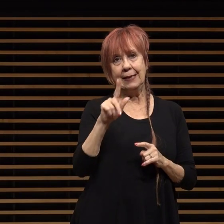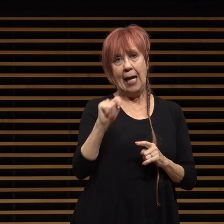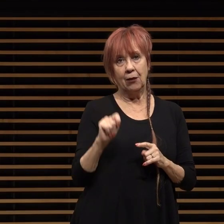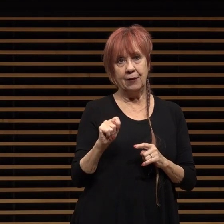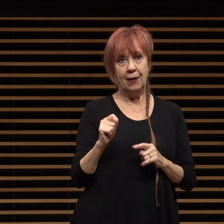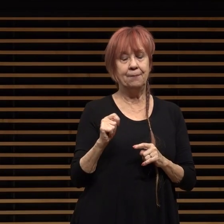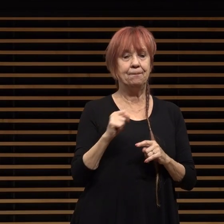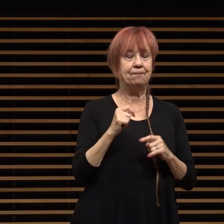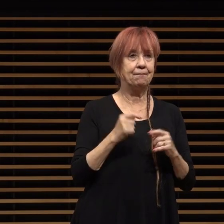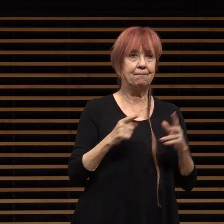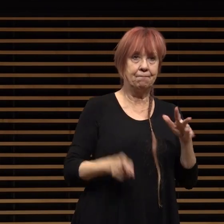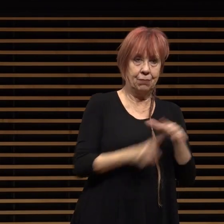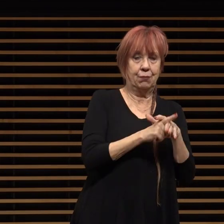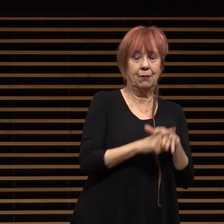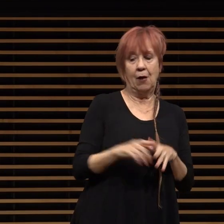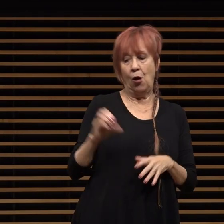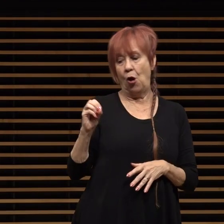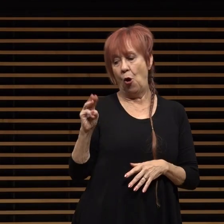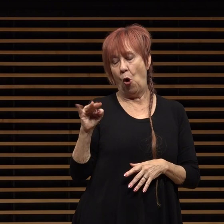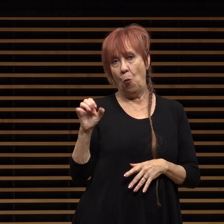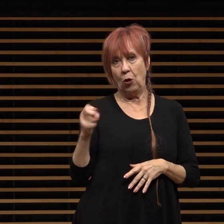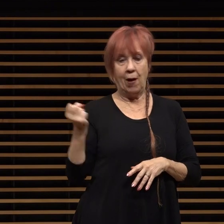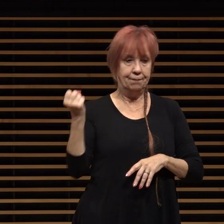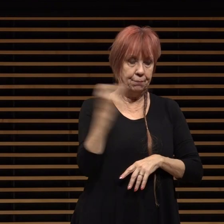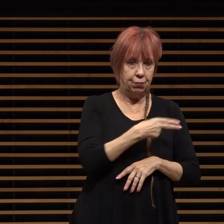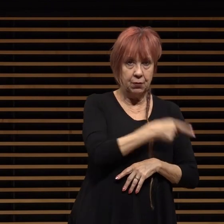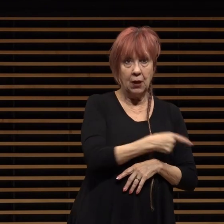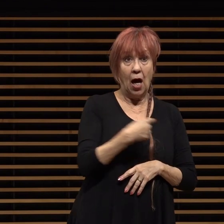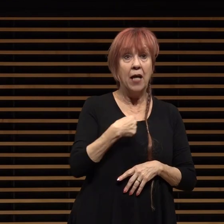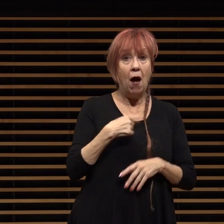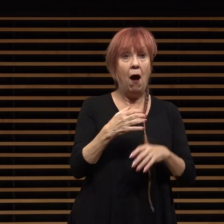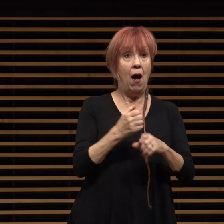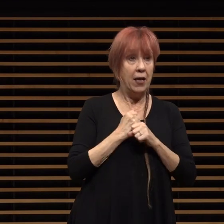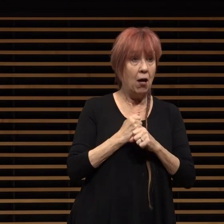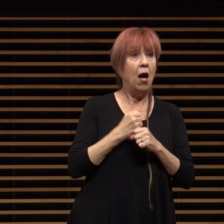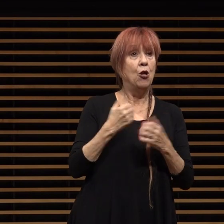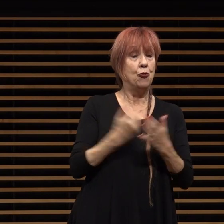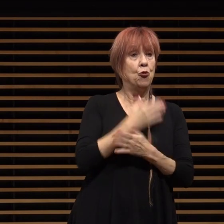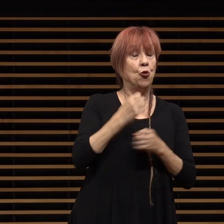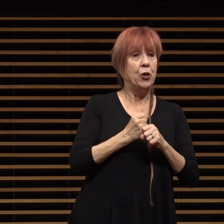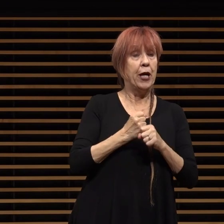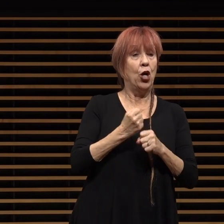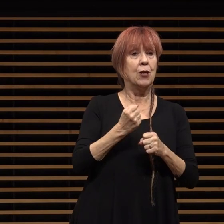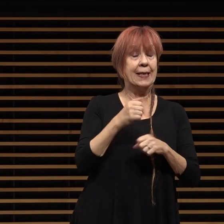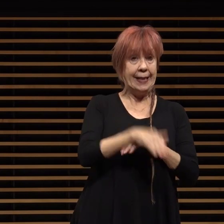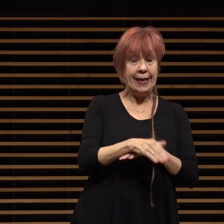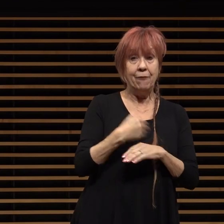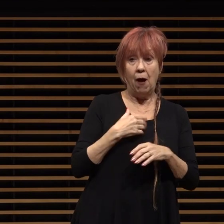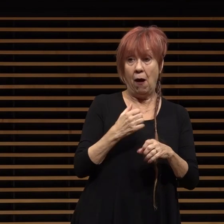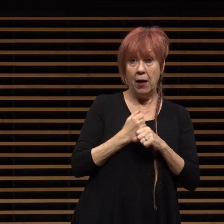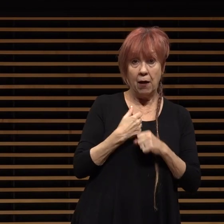early in 2022 which i contracted on new year's eve despite being vaccinated and